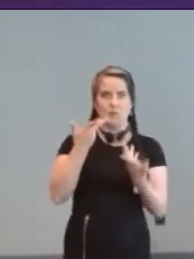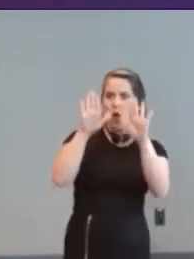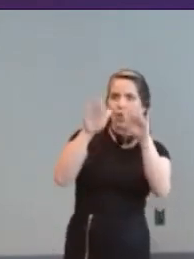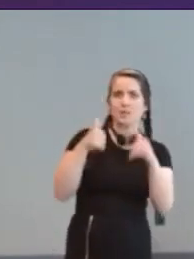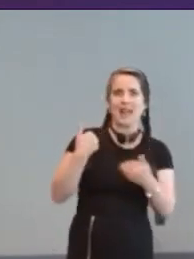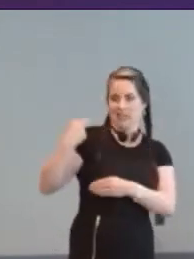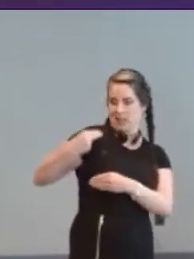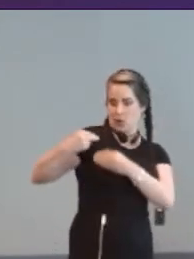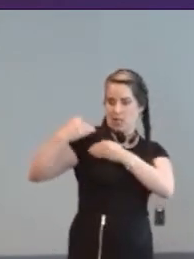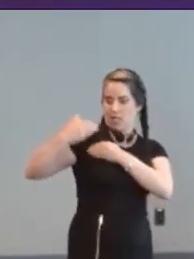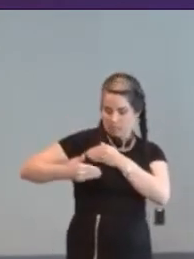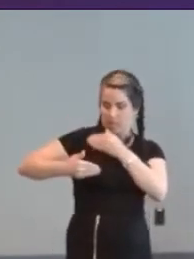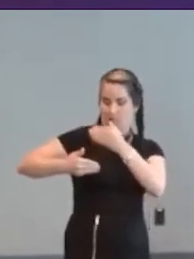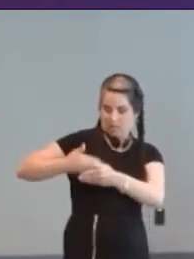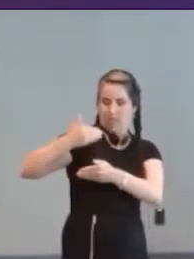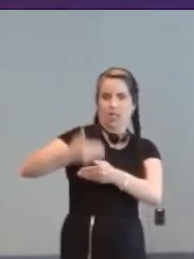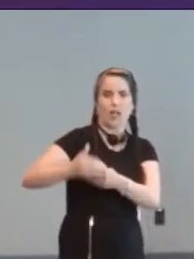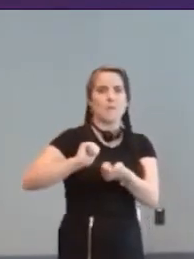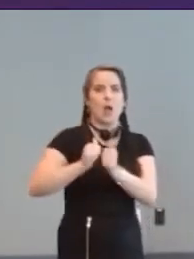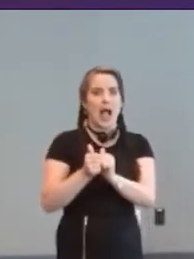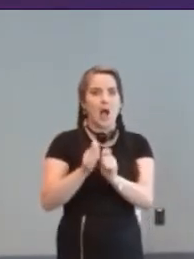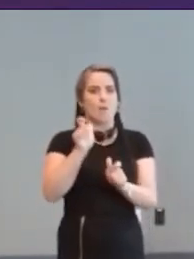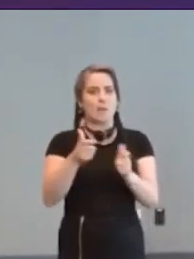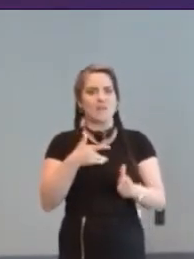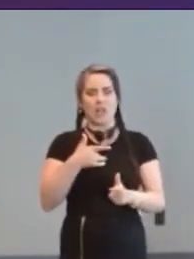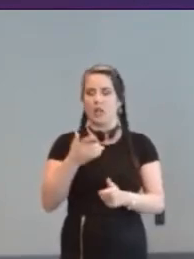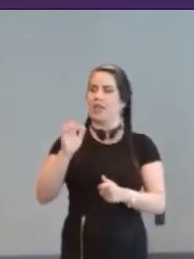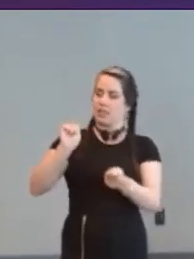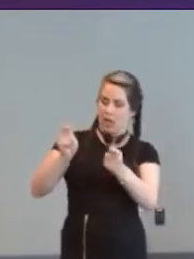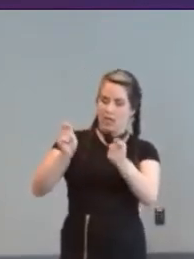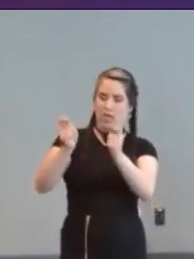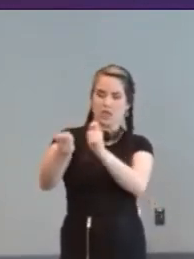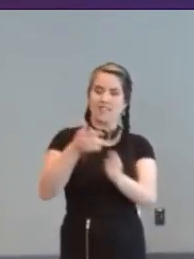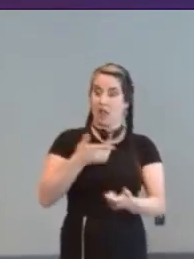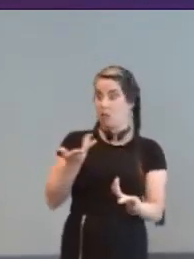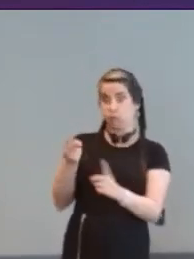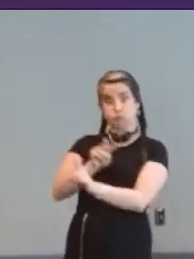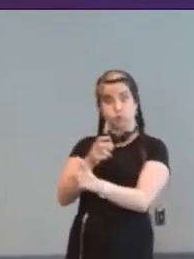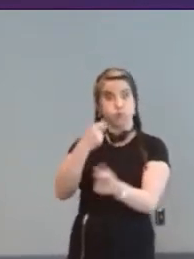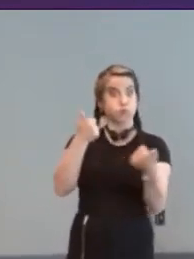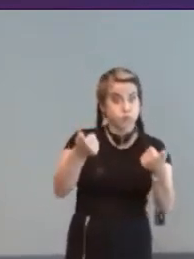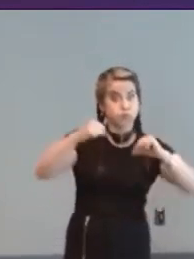of all the reception of those Technologies and design strategies to see how they work uh all